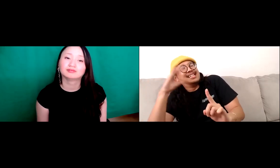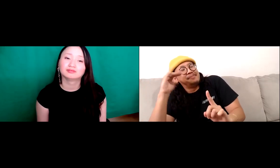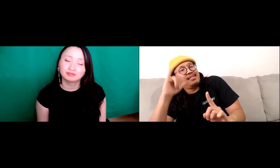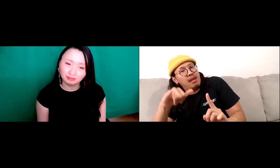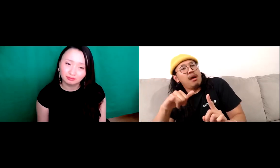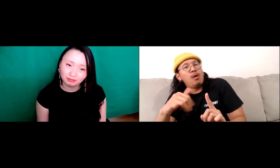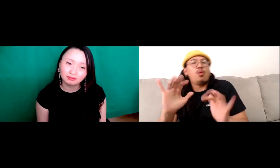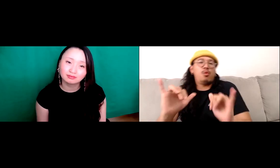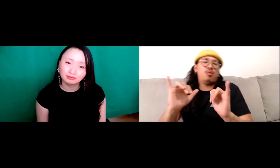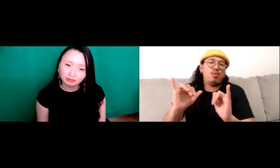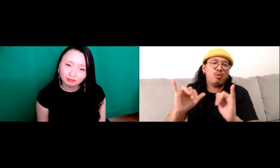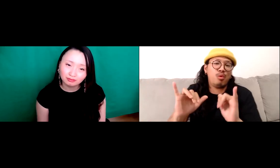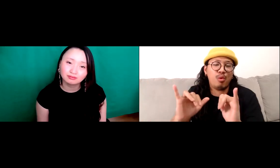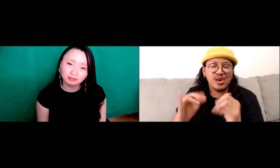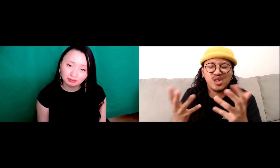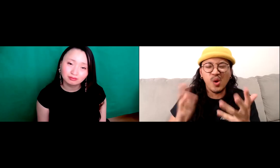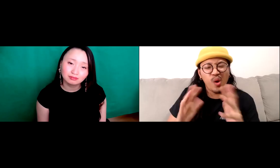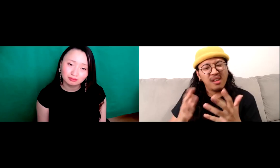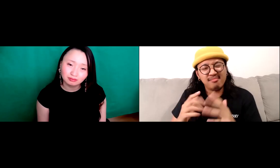the expectations that were set for me before I walked in.